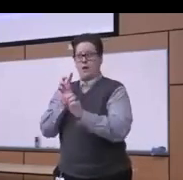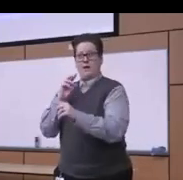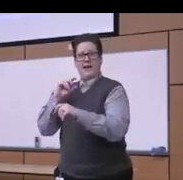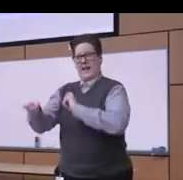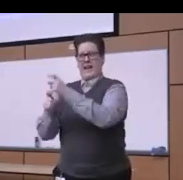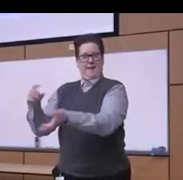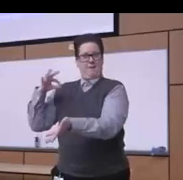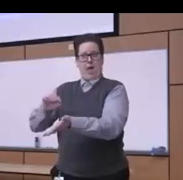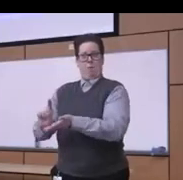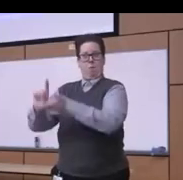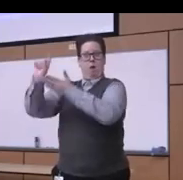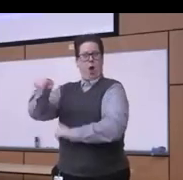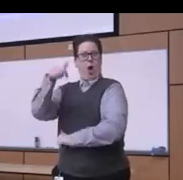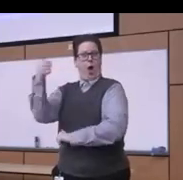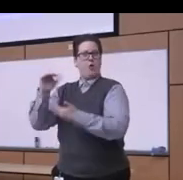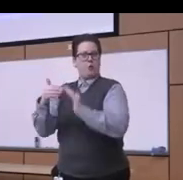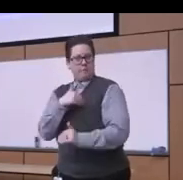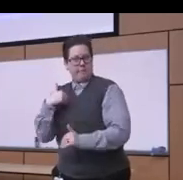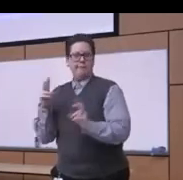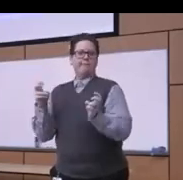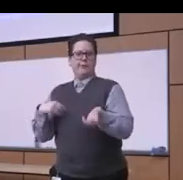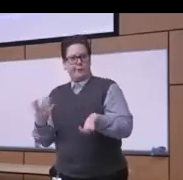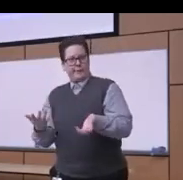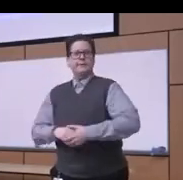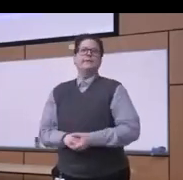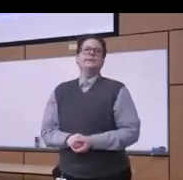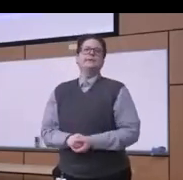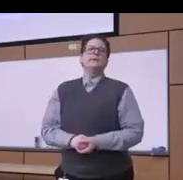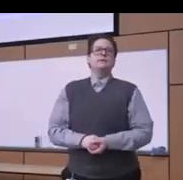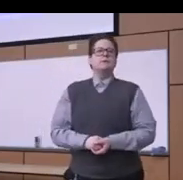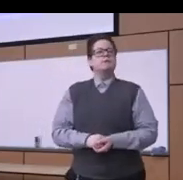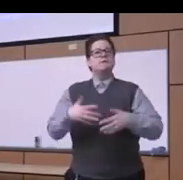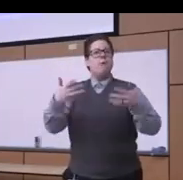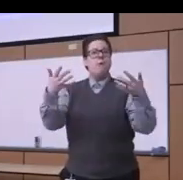for other communities too and also what ends up happening as a result of that as the outcome